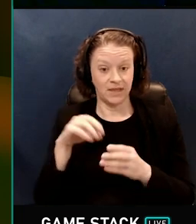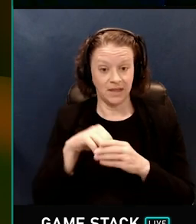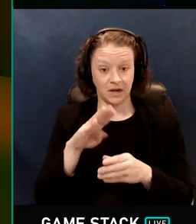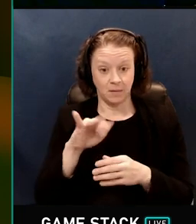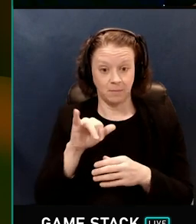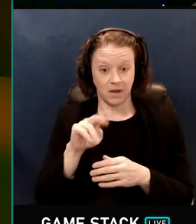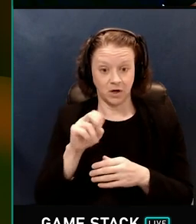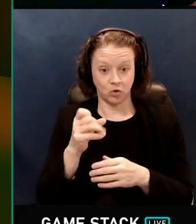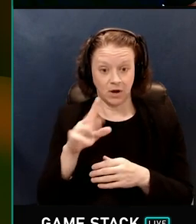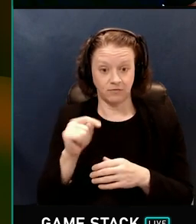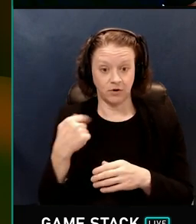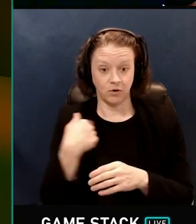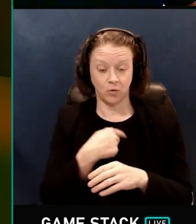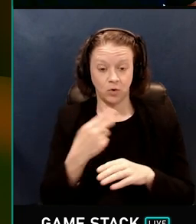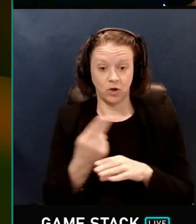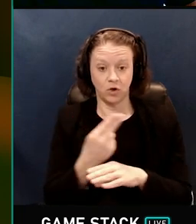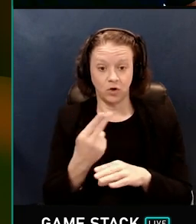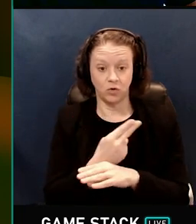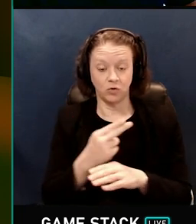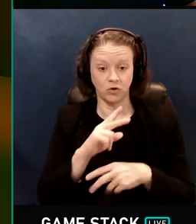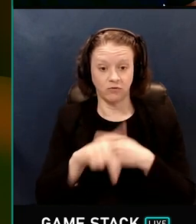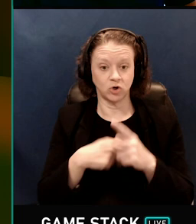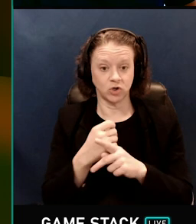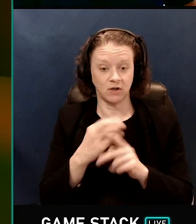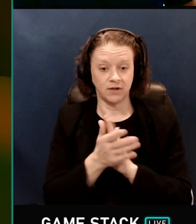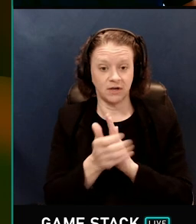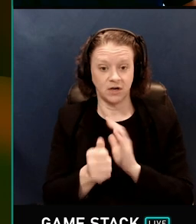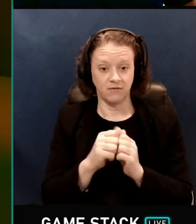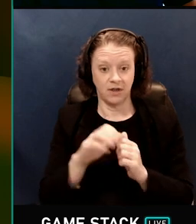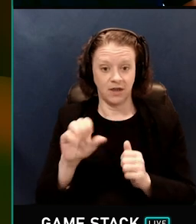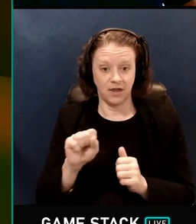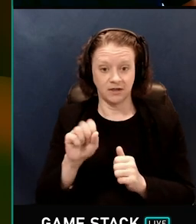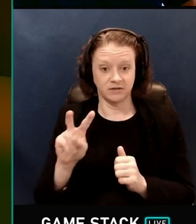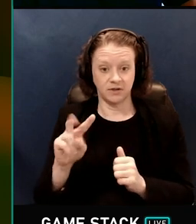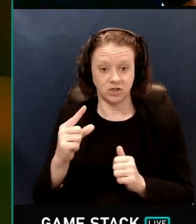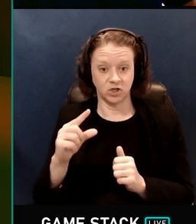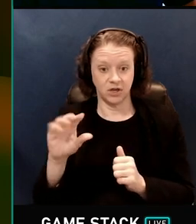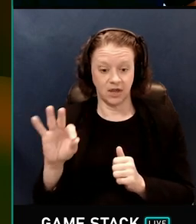In Minecraft we use a version of a technique called SVGF which stands for Spatio-